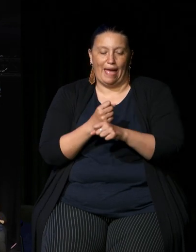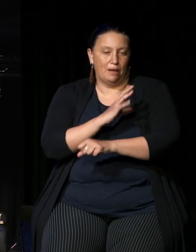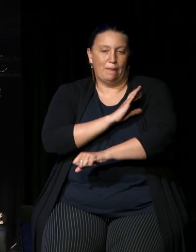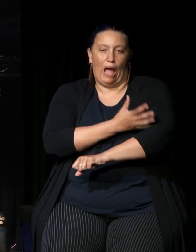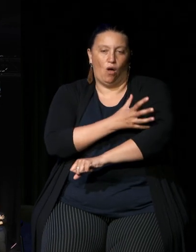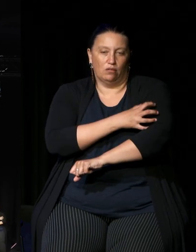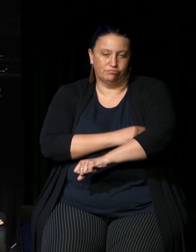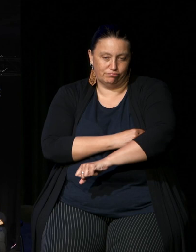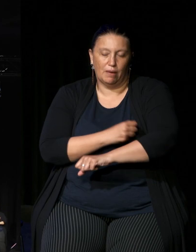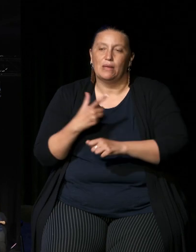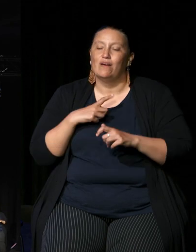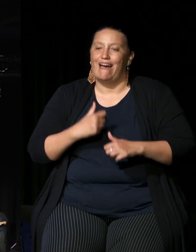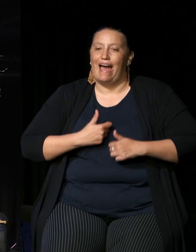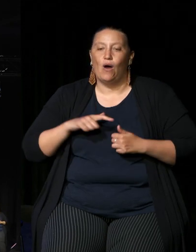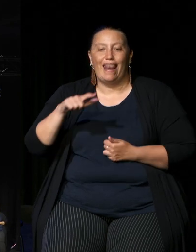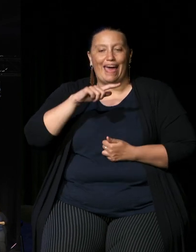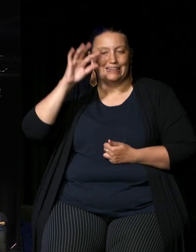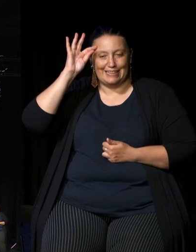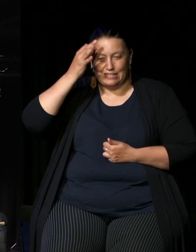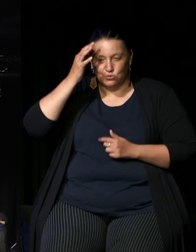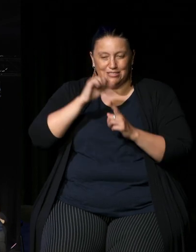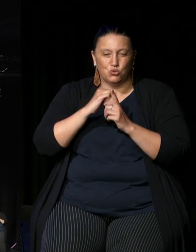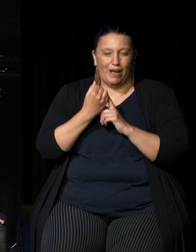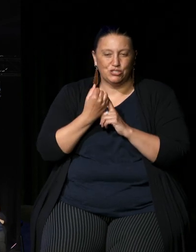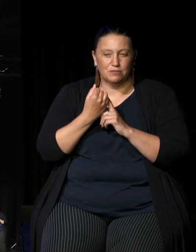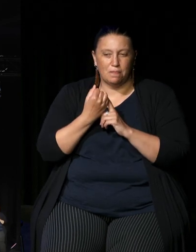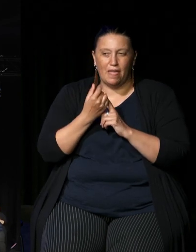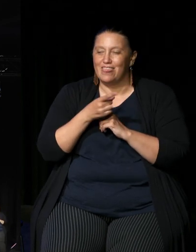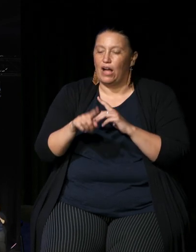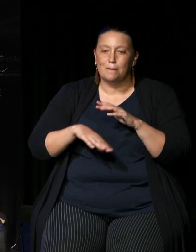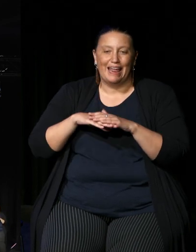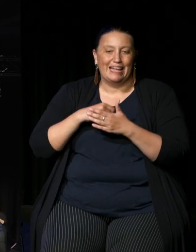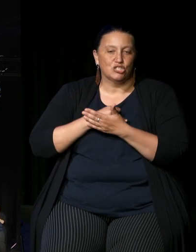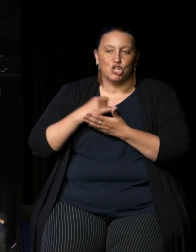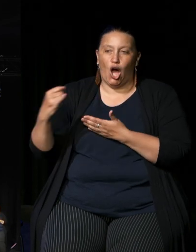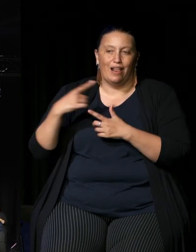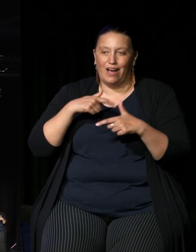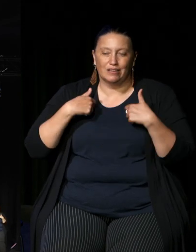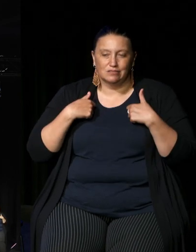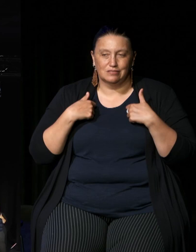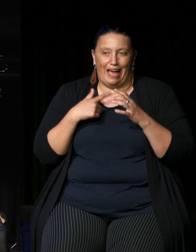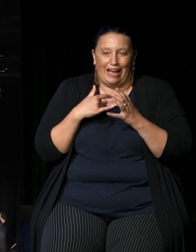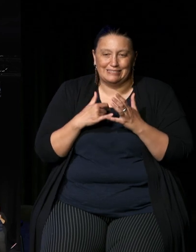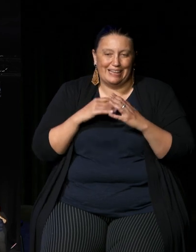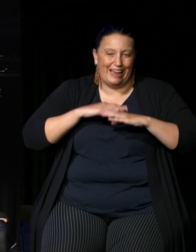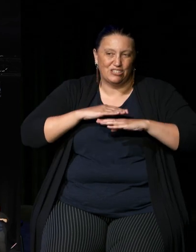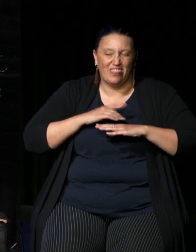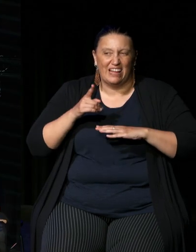Council situation and our denial complete denial of us as a nation this is the pain that Uncle is